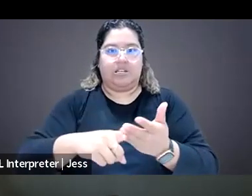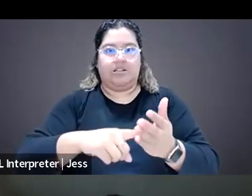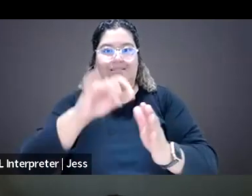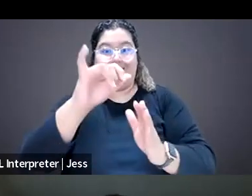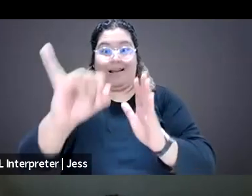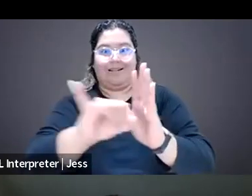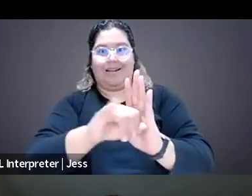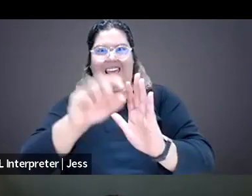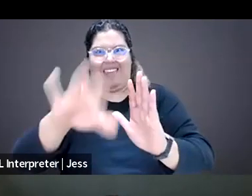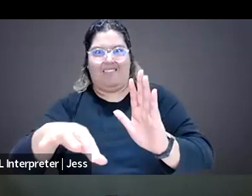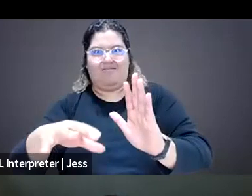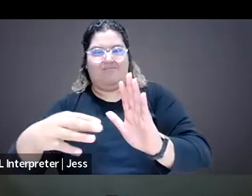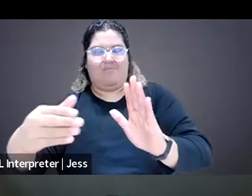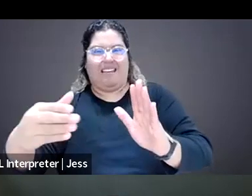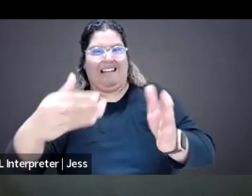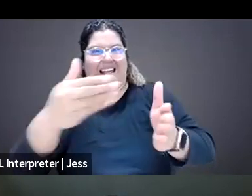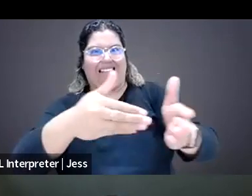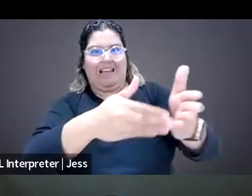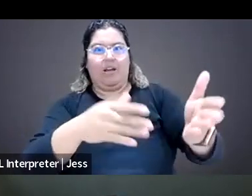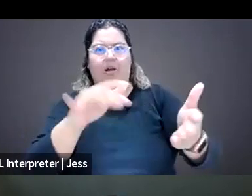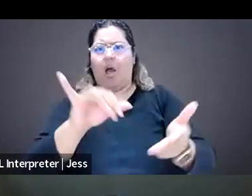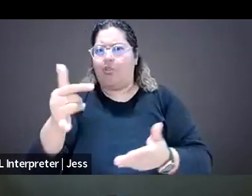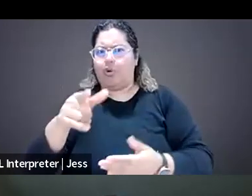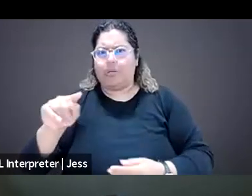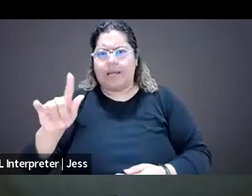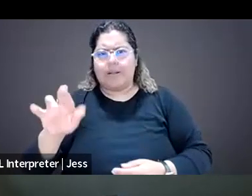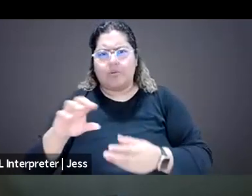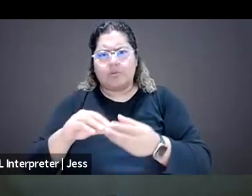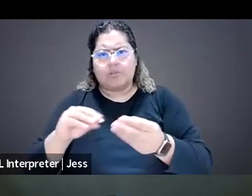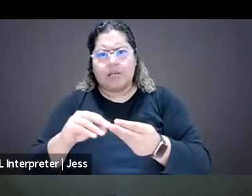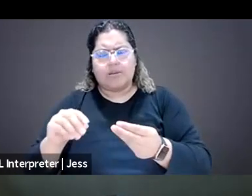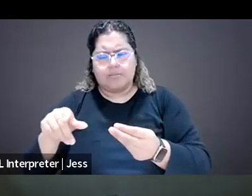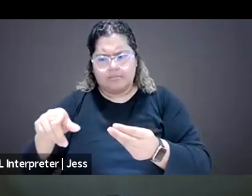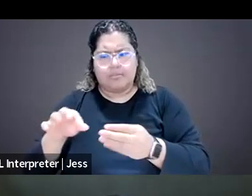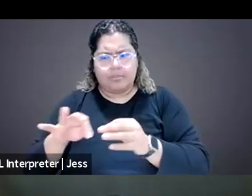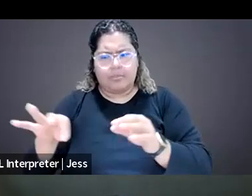Another thing that Taylor touched on that I think is so important and something that we're focusing on,